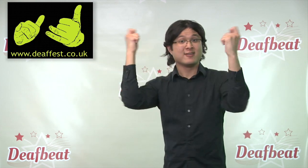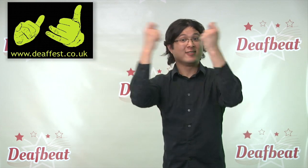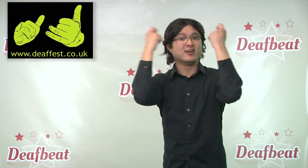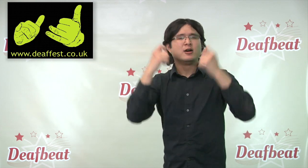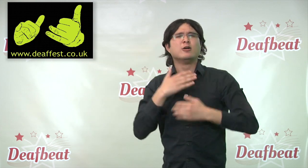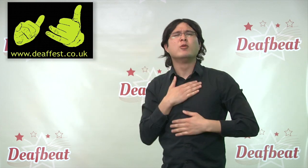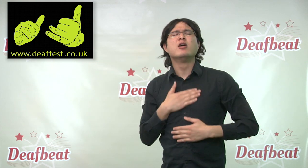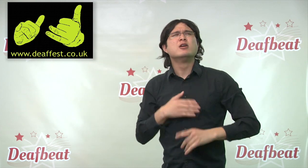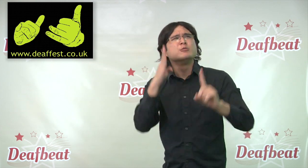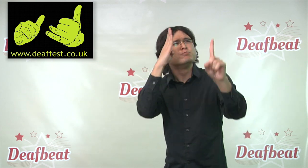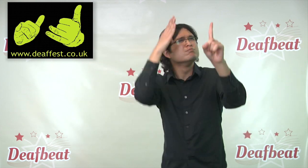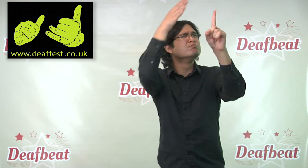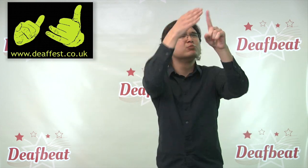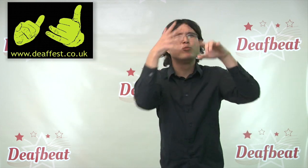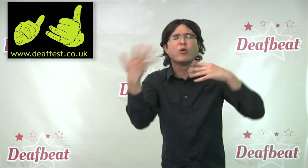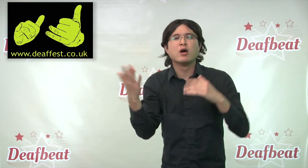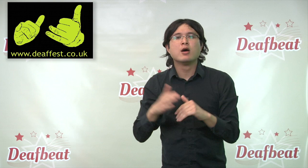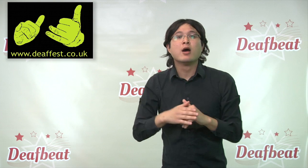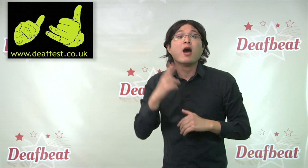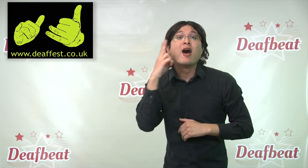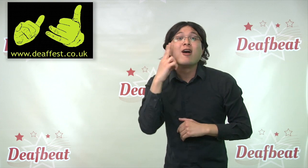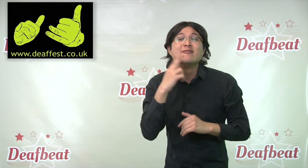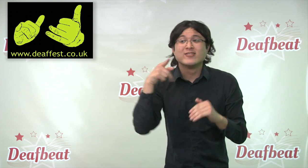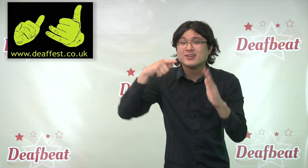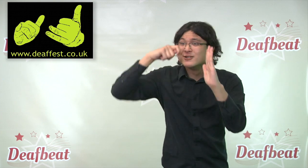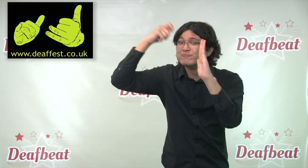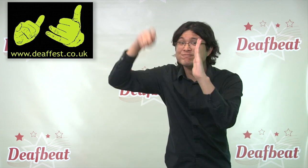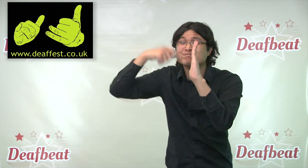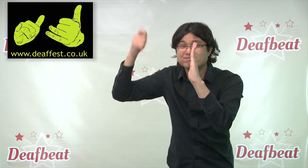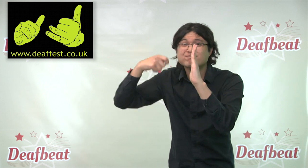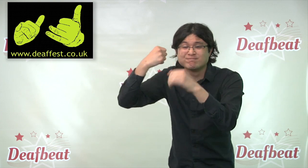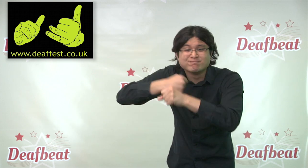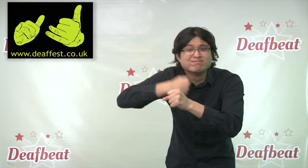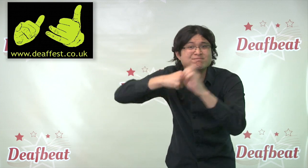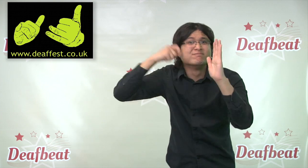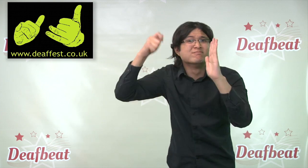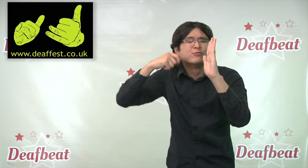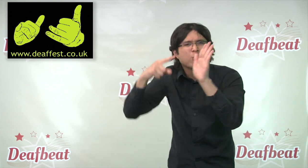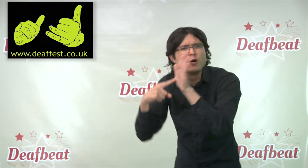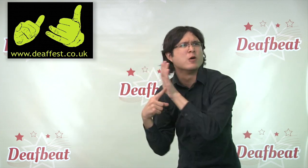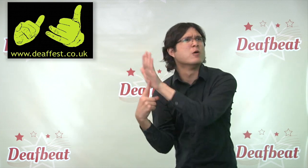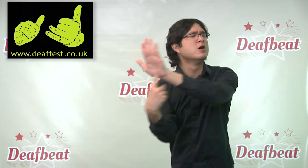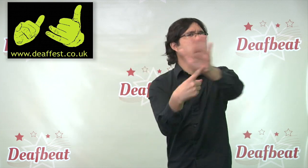The aim of the event is to discover, showcase and celebrate the achievements of